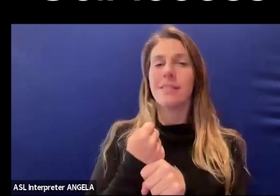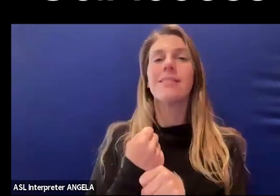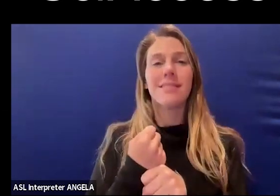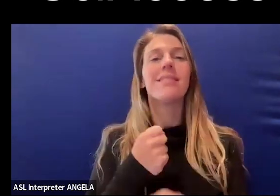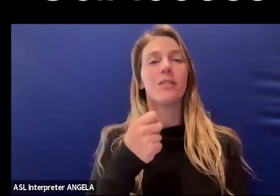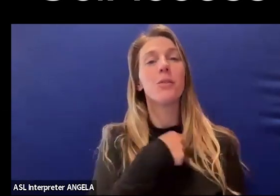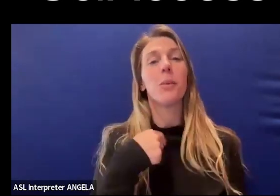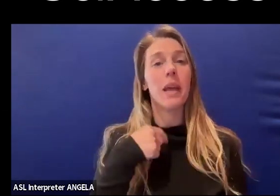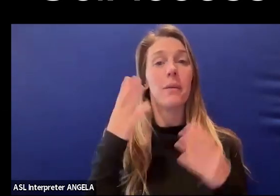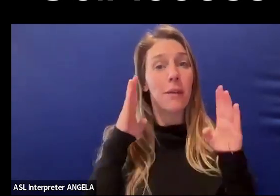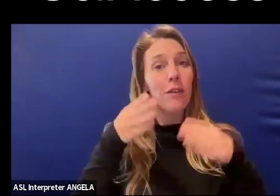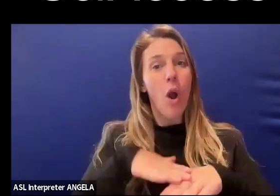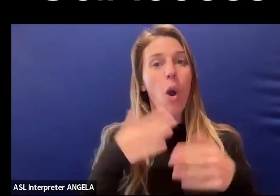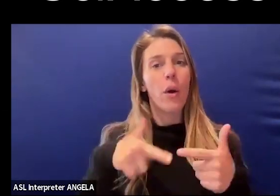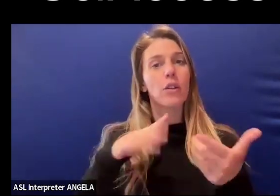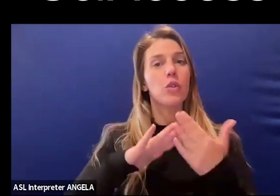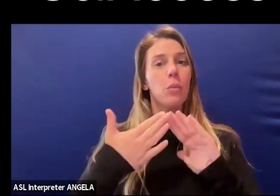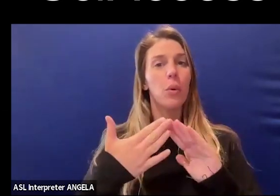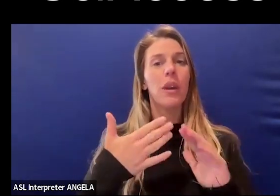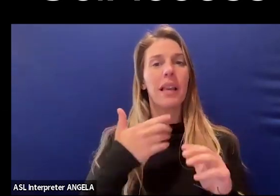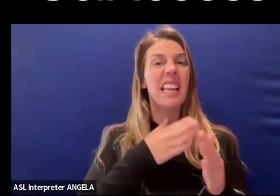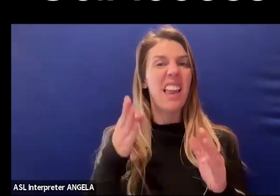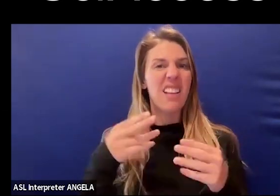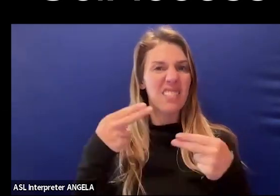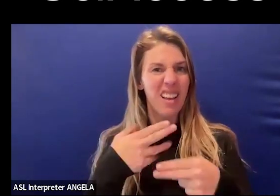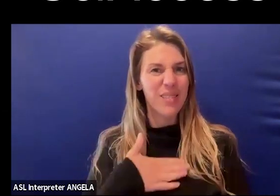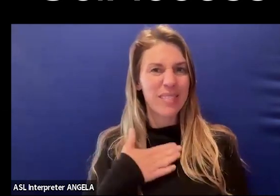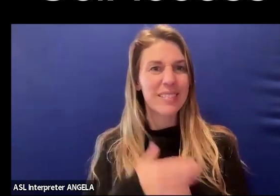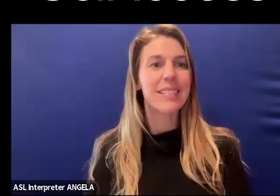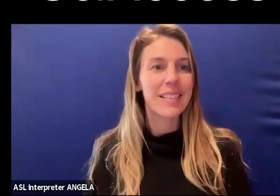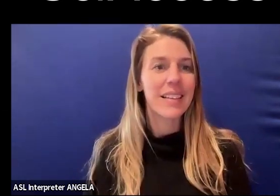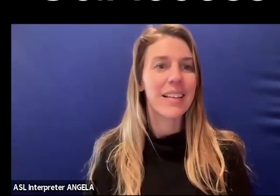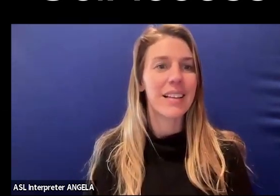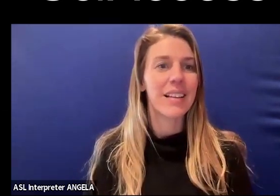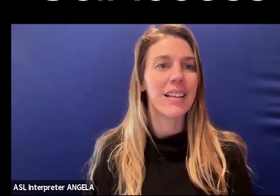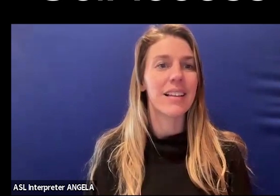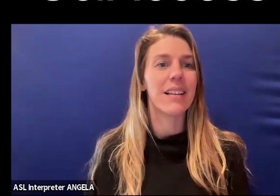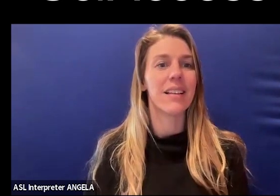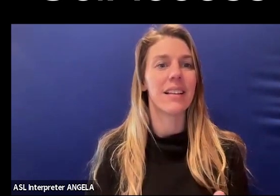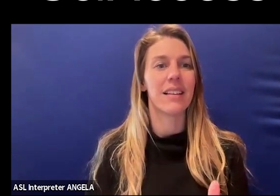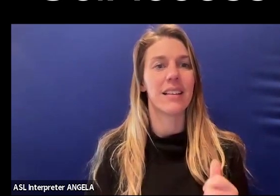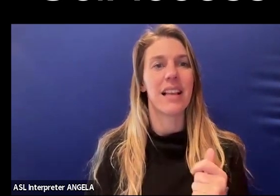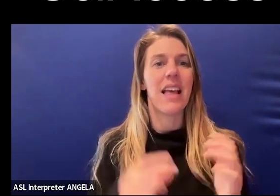What we've been working on is this community. We can go to the next slide, that we've been calling Sines of disability.